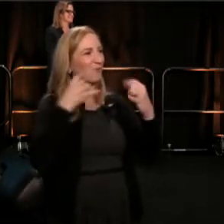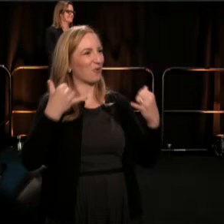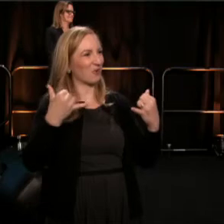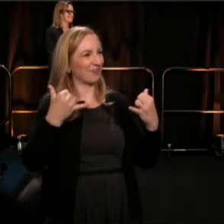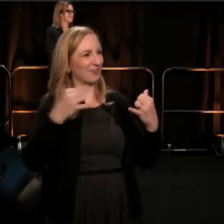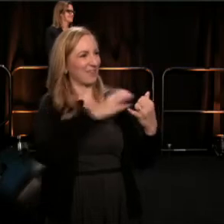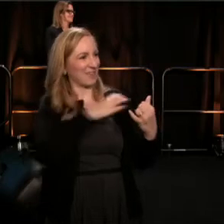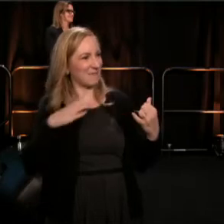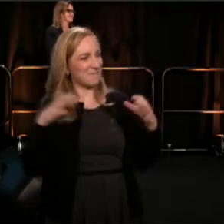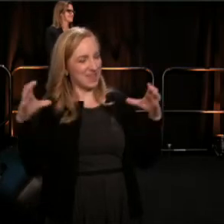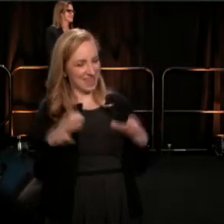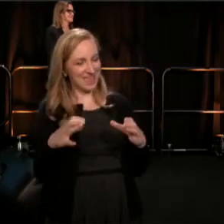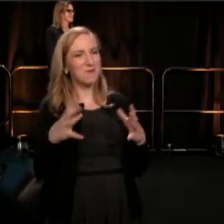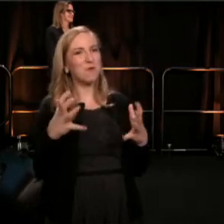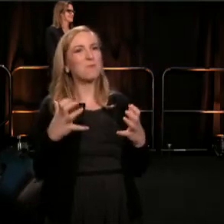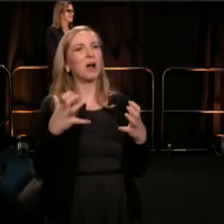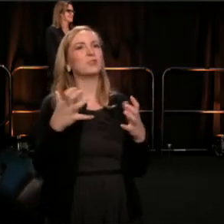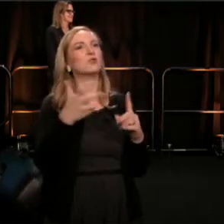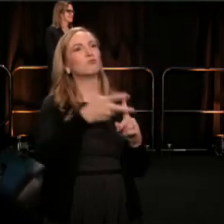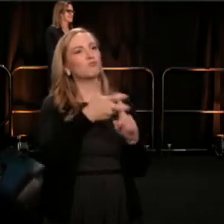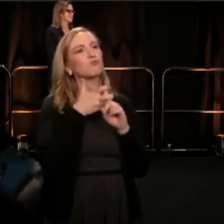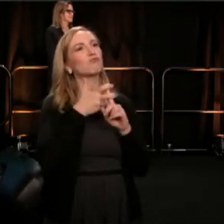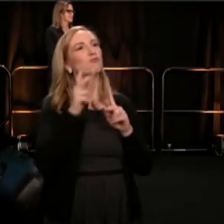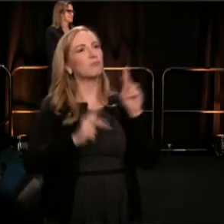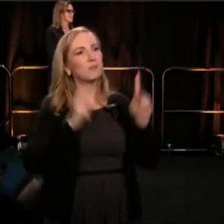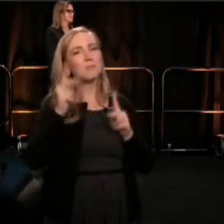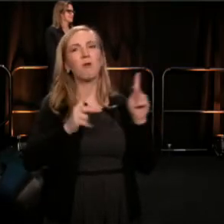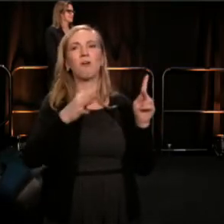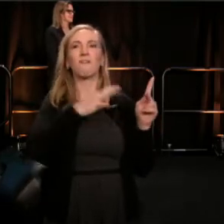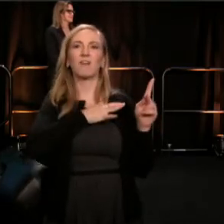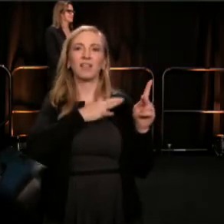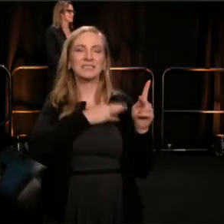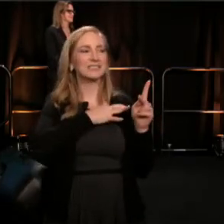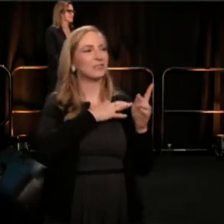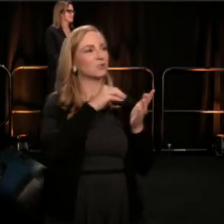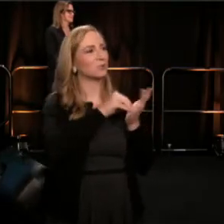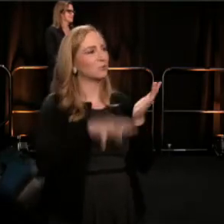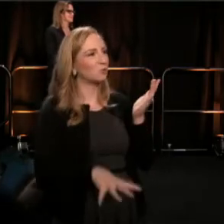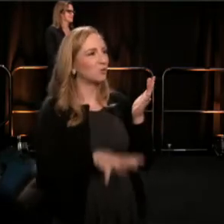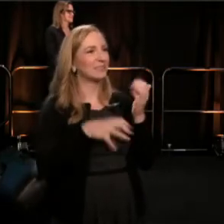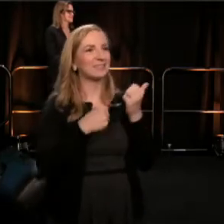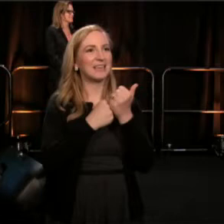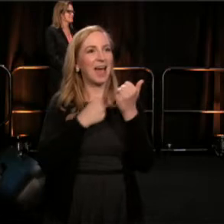to recruit local attendees, volunteers, students, advocates to fund raise,